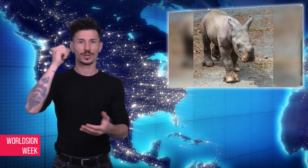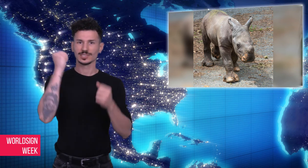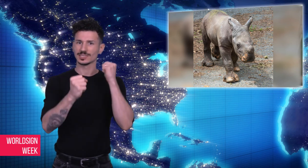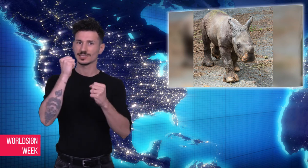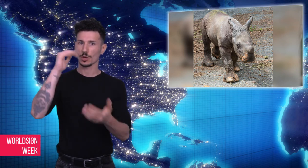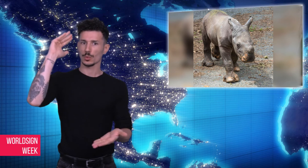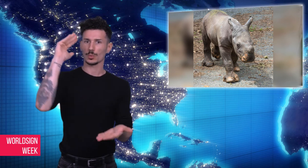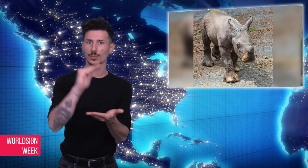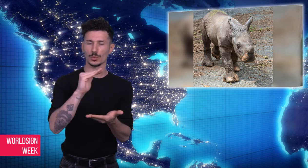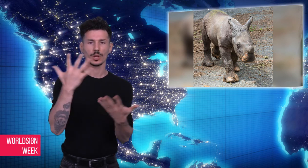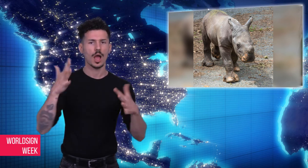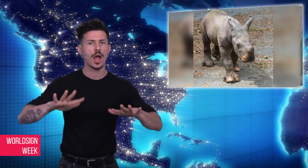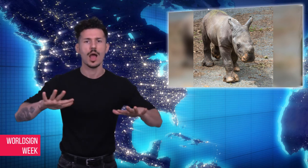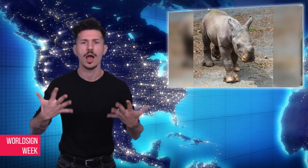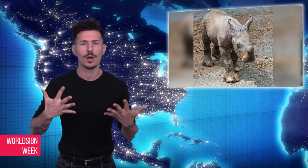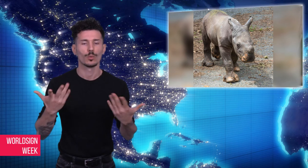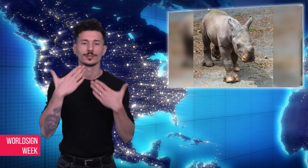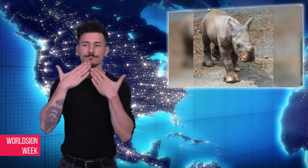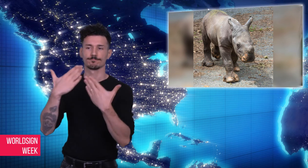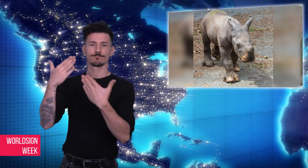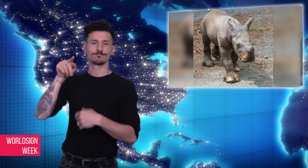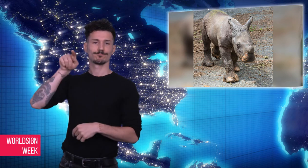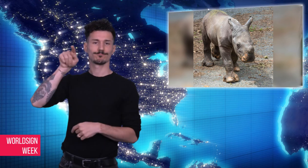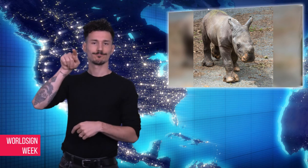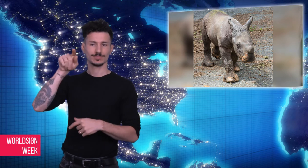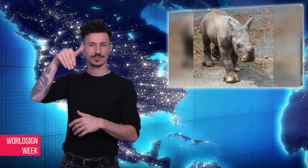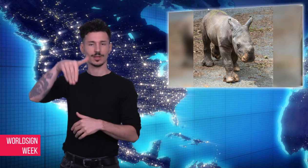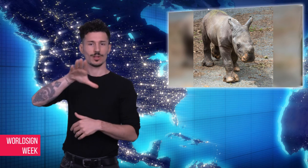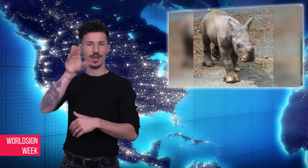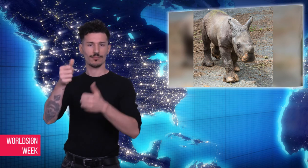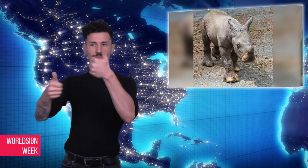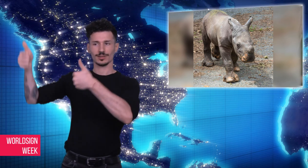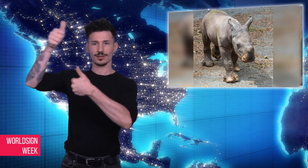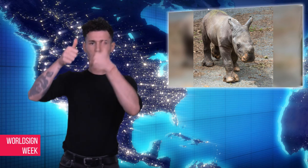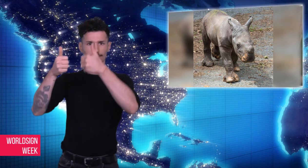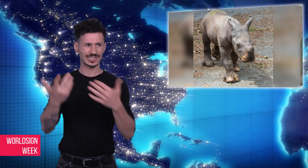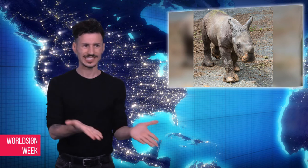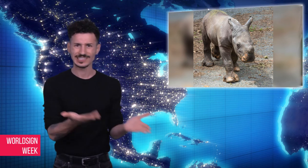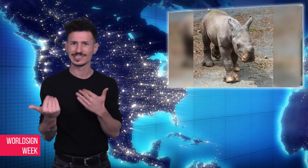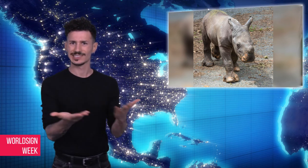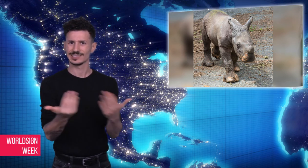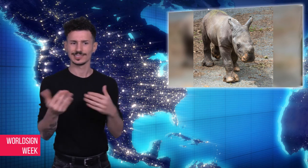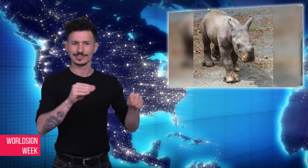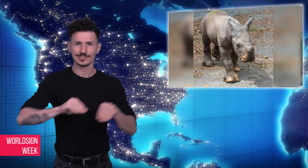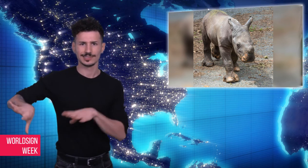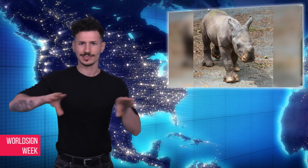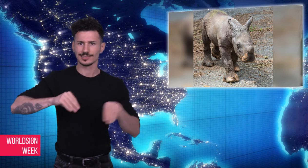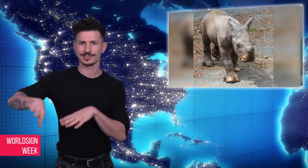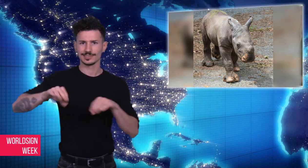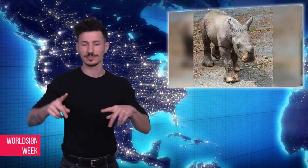relocate rhinos, among other measures. Even while reducing